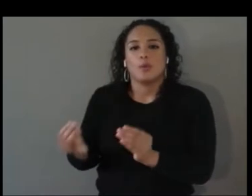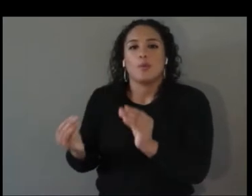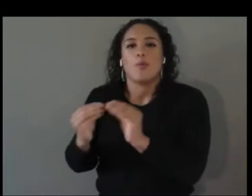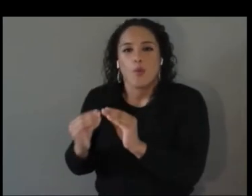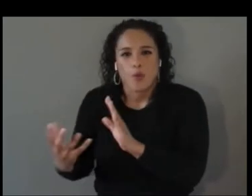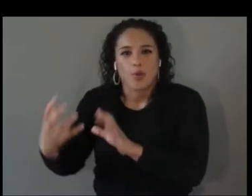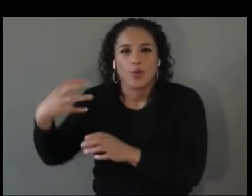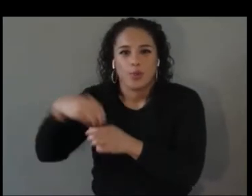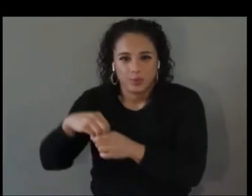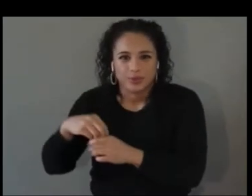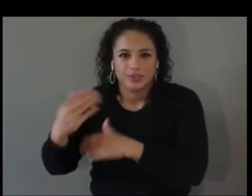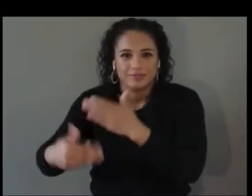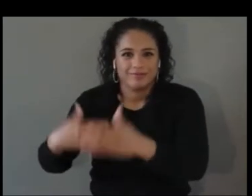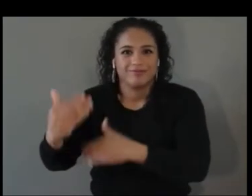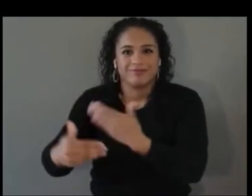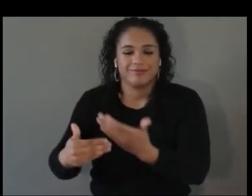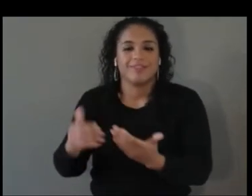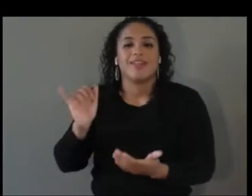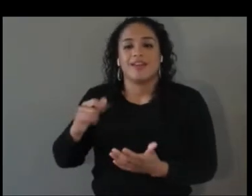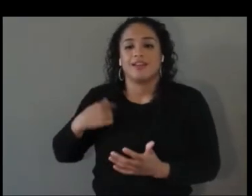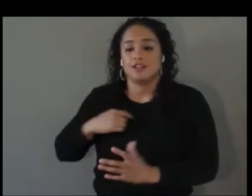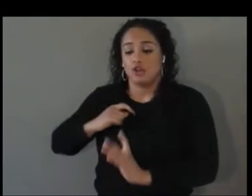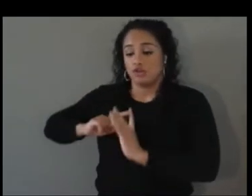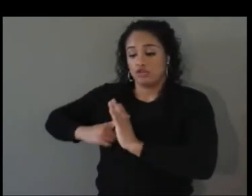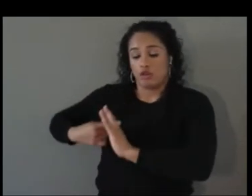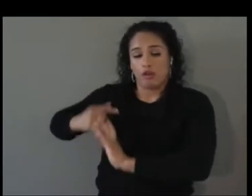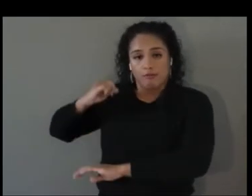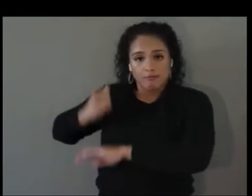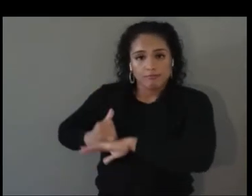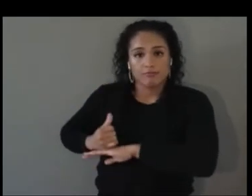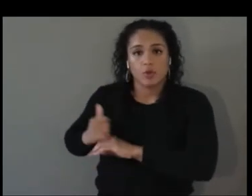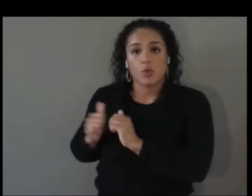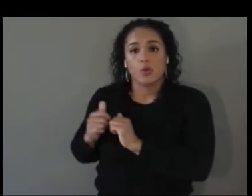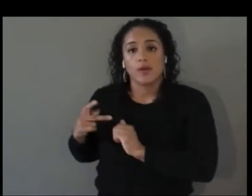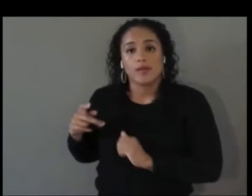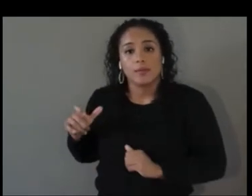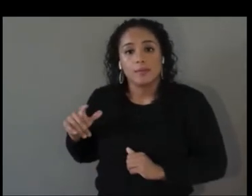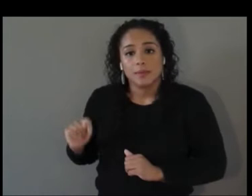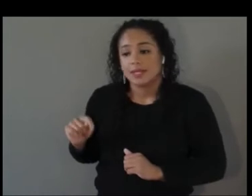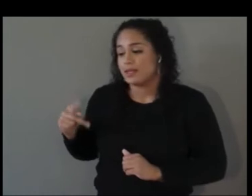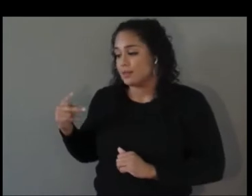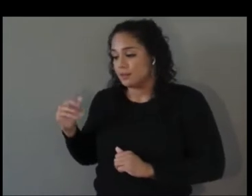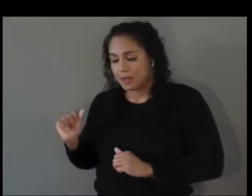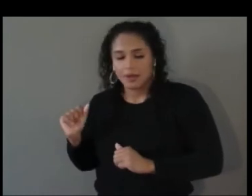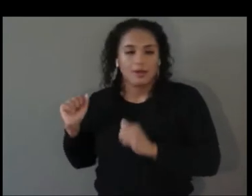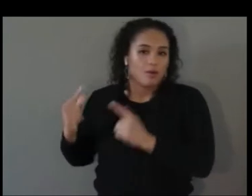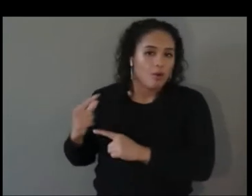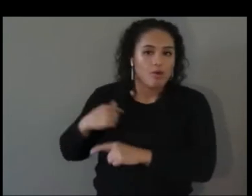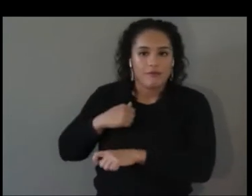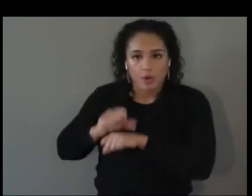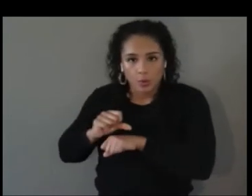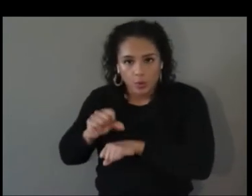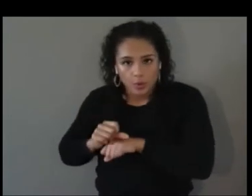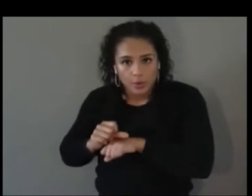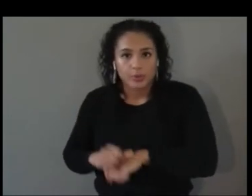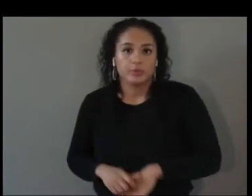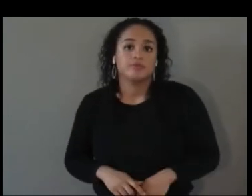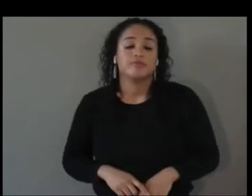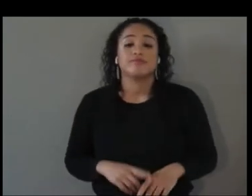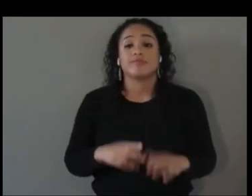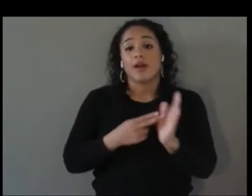with PEAT and PIA and all of this work. But honestly, the more I learn about apprenticeship also, there are many other